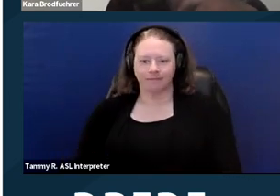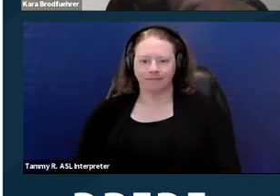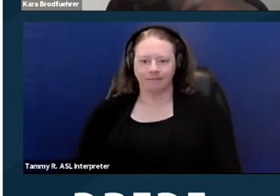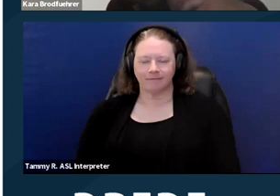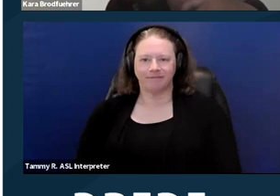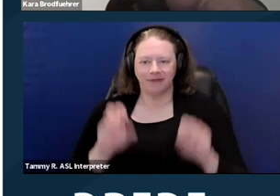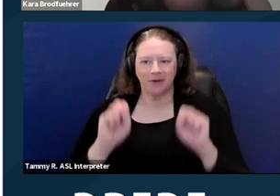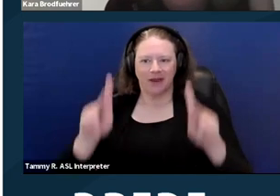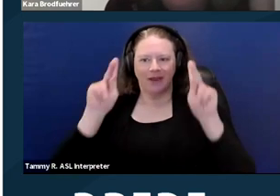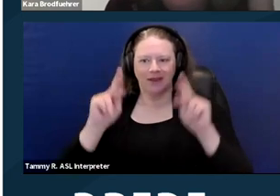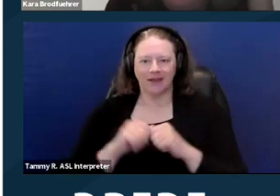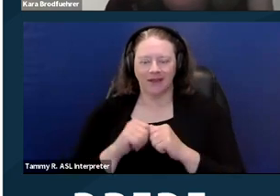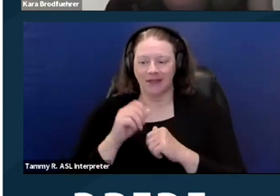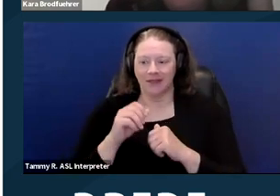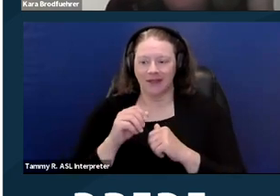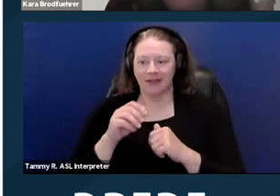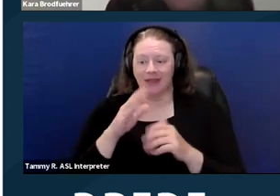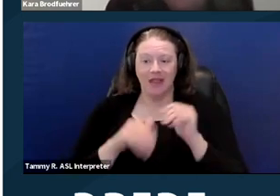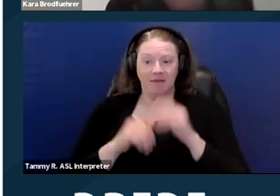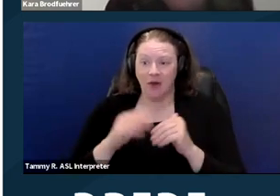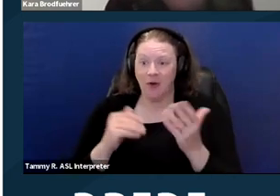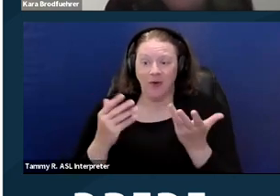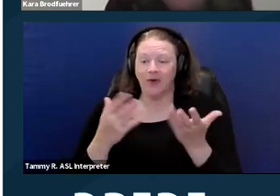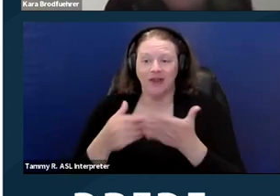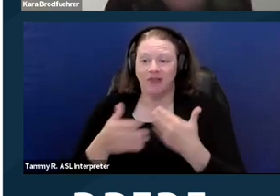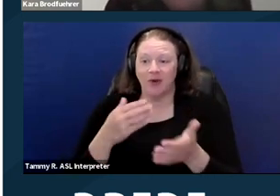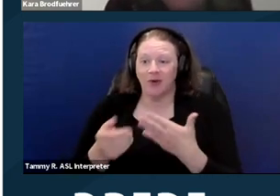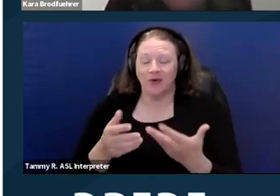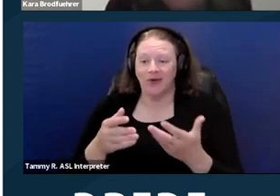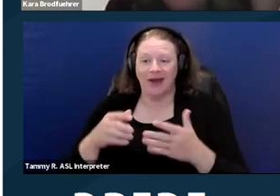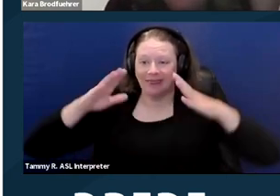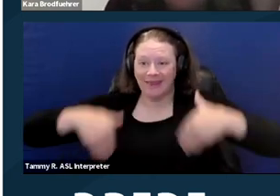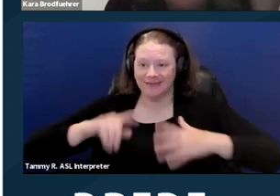All right then. Despite the late start, we actually finished a couple of minutes early.